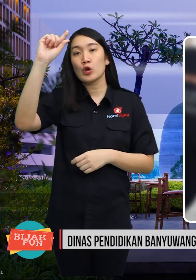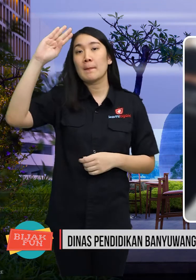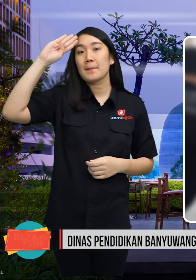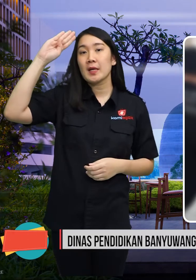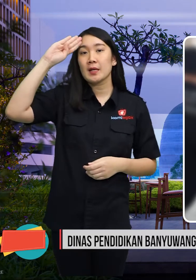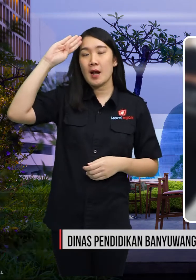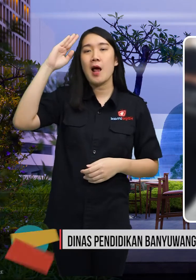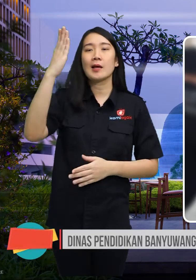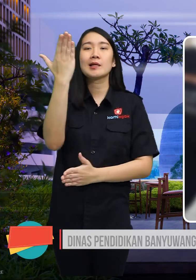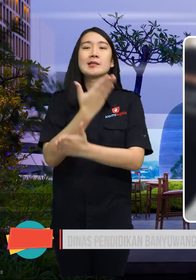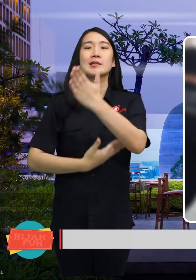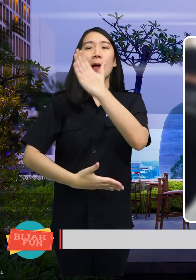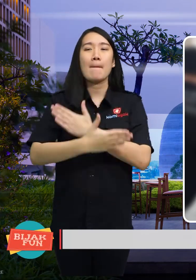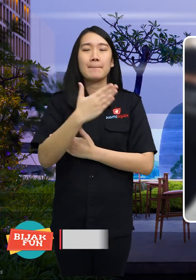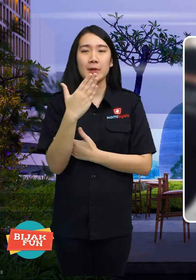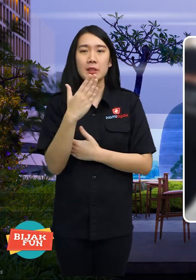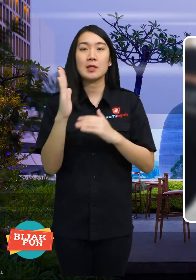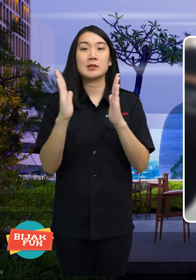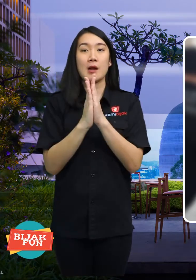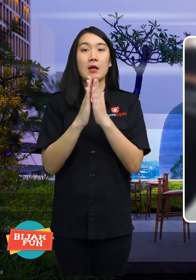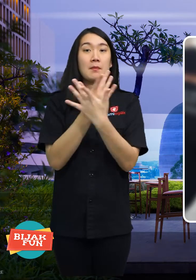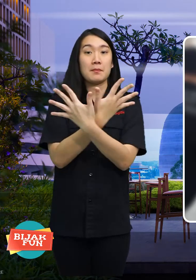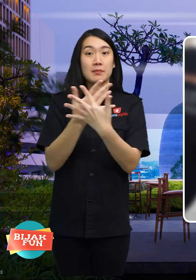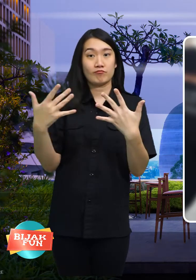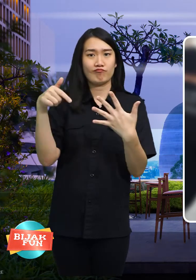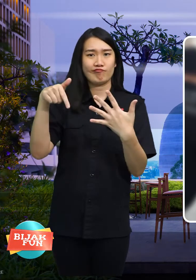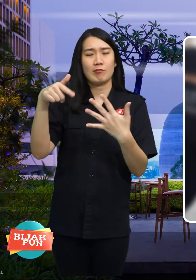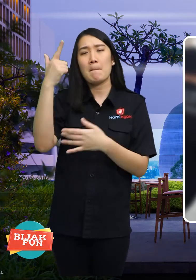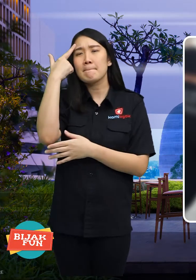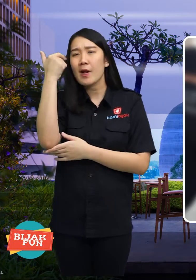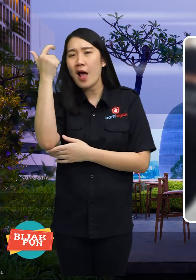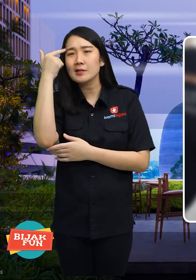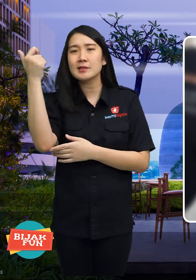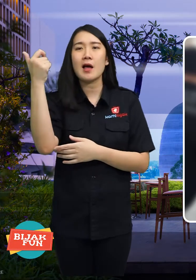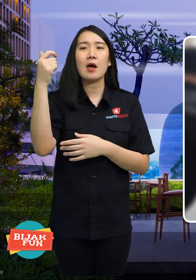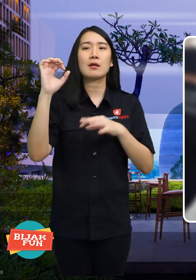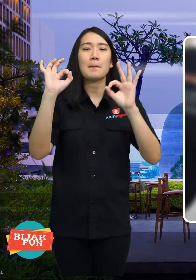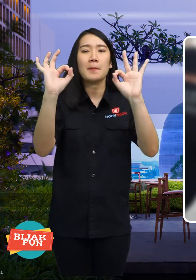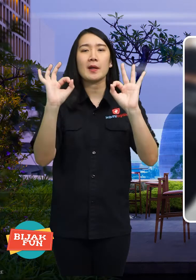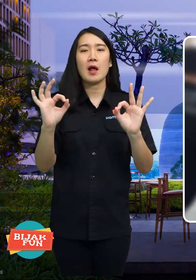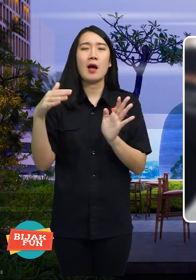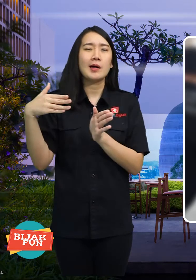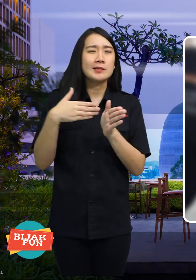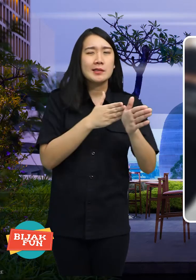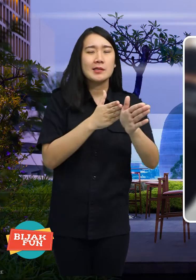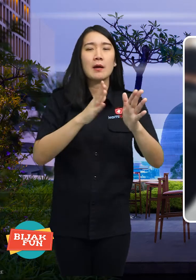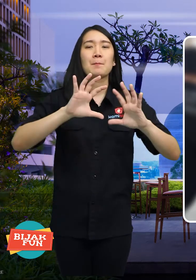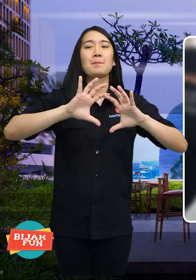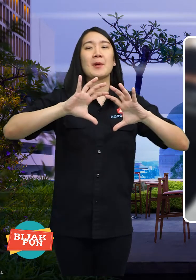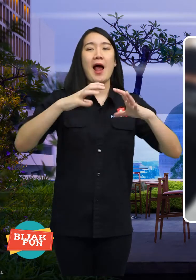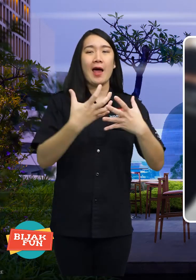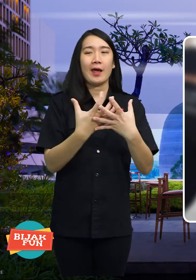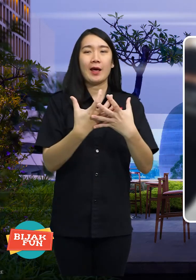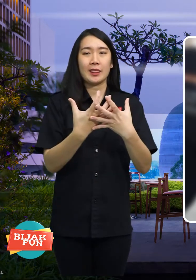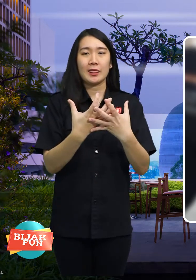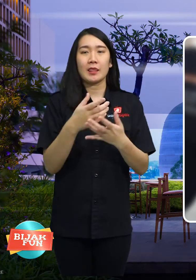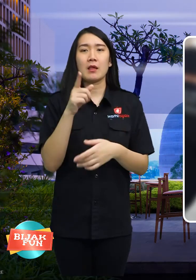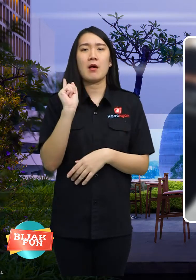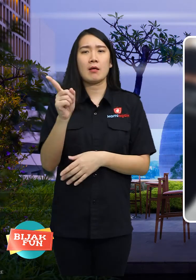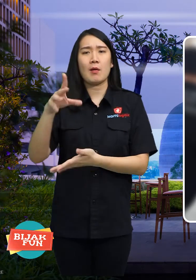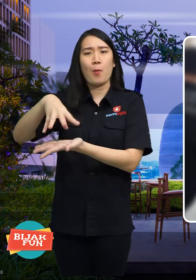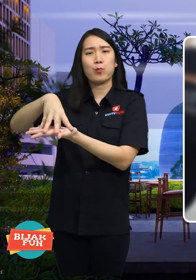men only for disabilities and learning residents (purchase education packages)